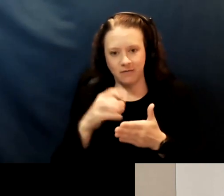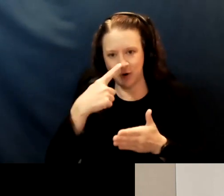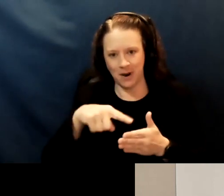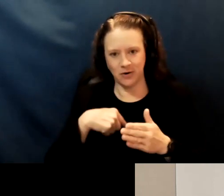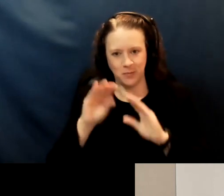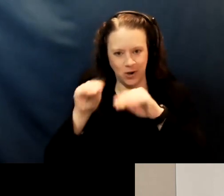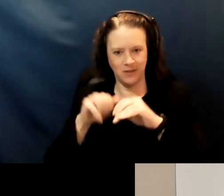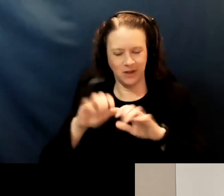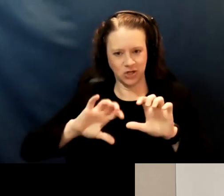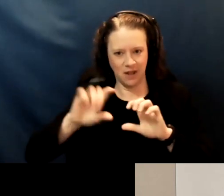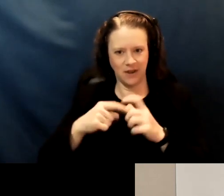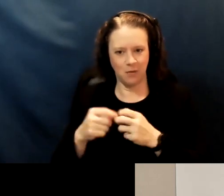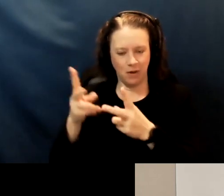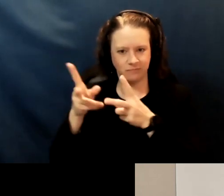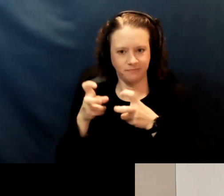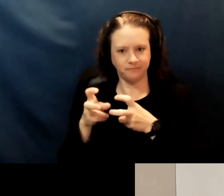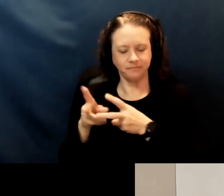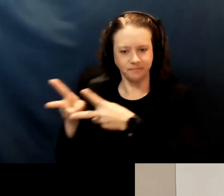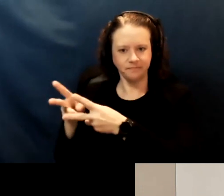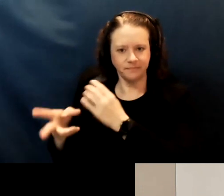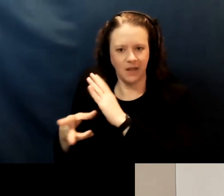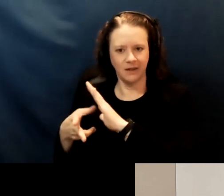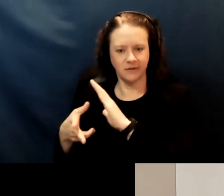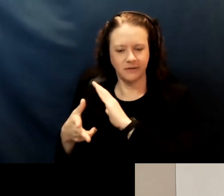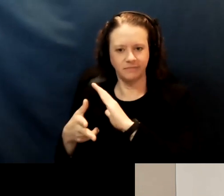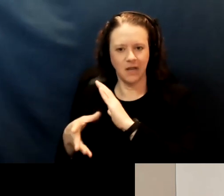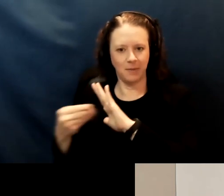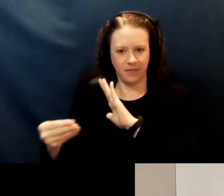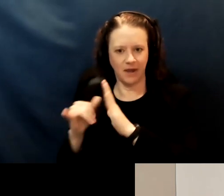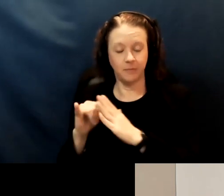[Susan] Right. And this is Susan again. And just to remind you, we'll be sending the slides